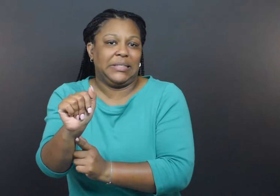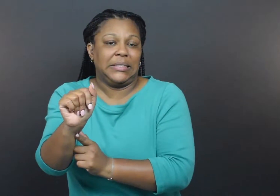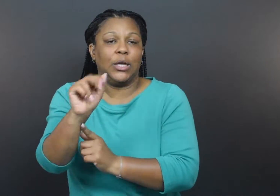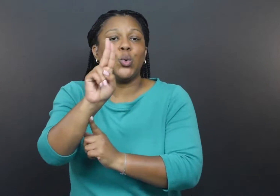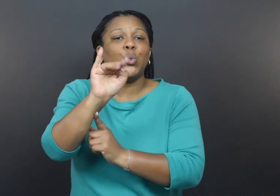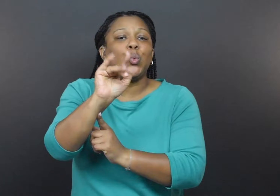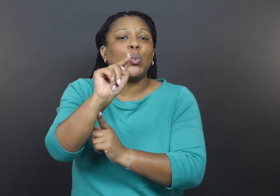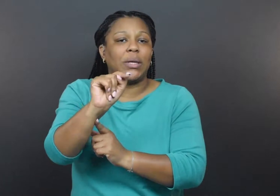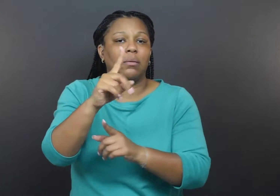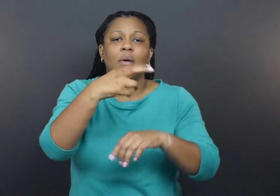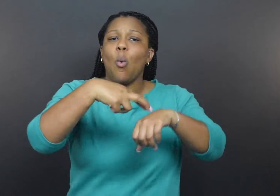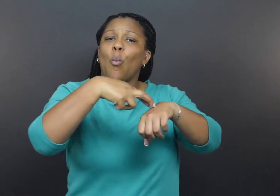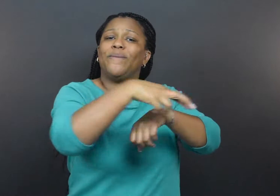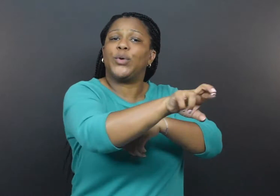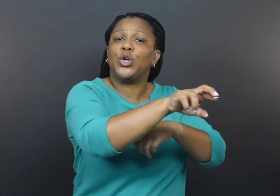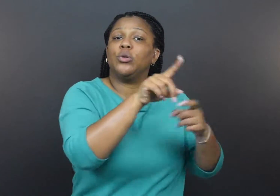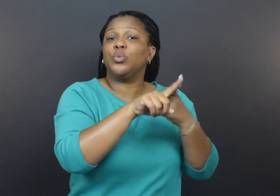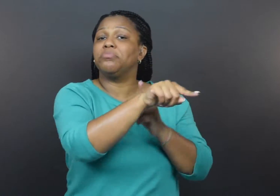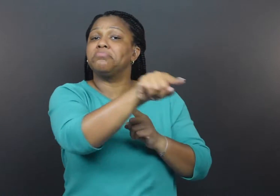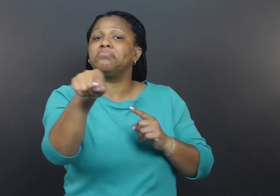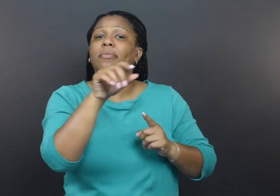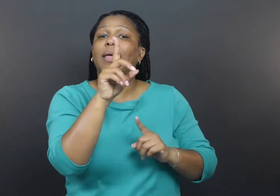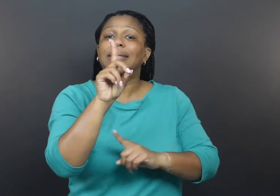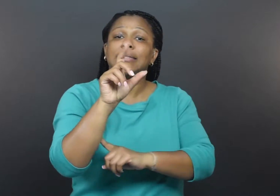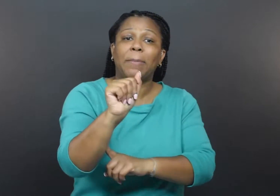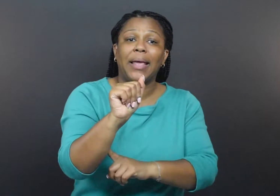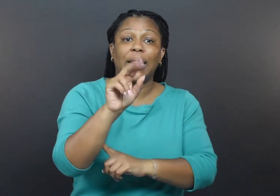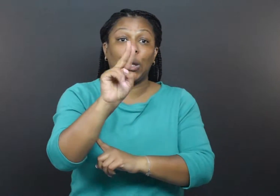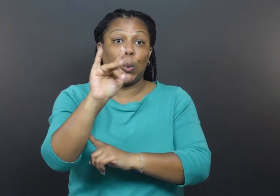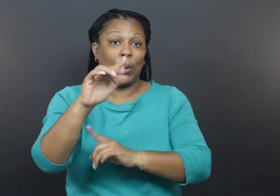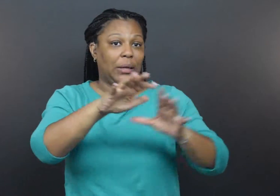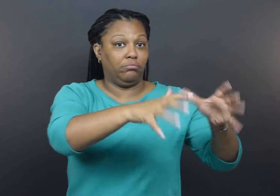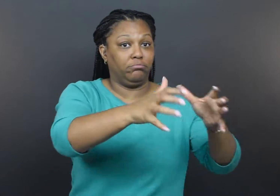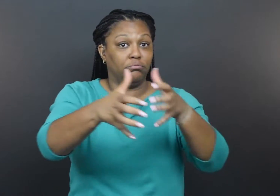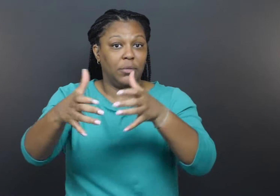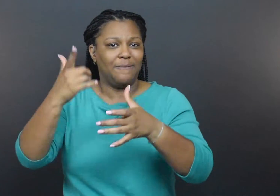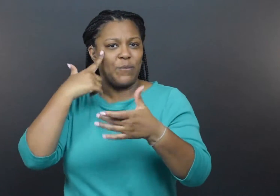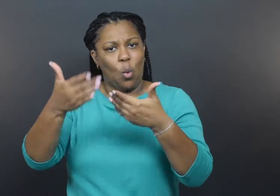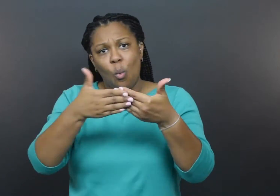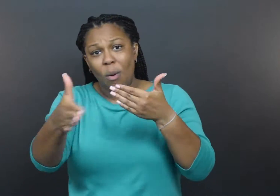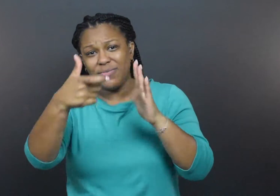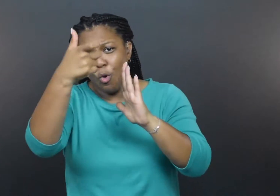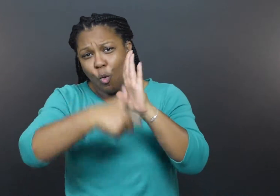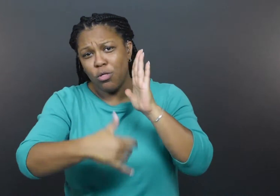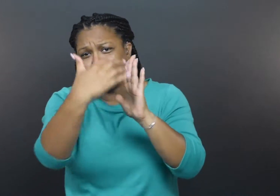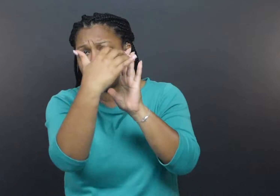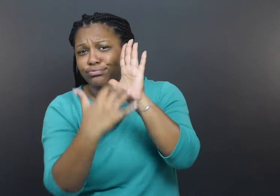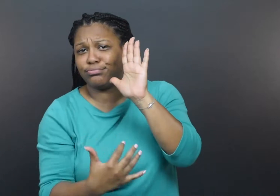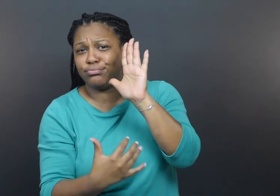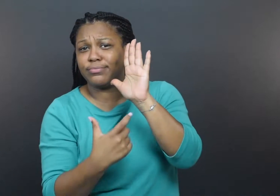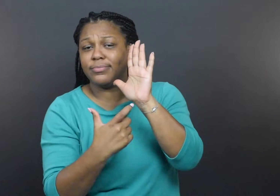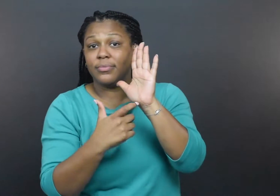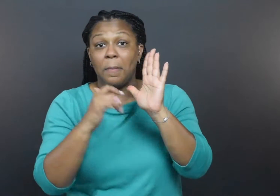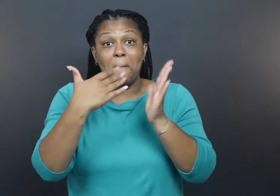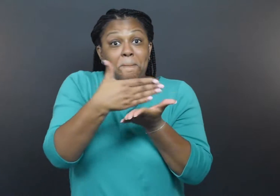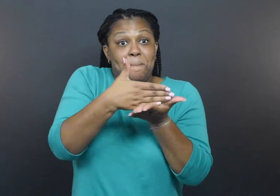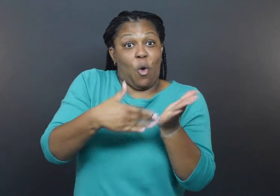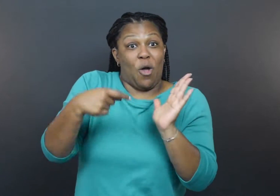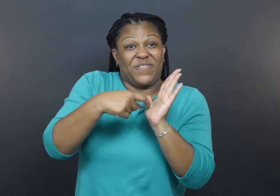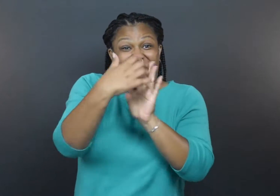(referred to as the disabilities unit in the rest of this article) as part of its COVID-19 response.